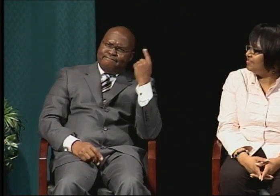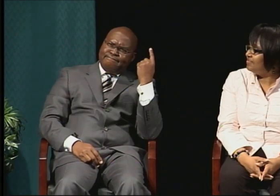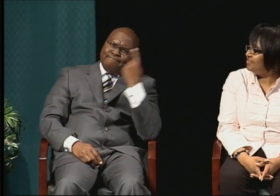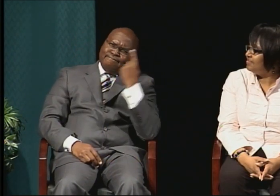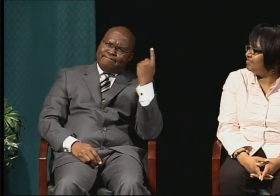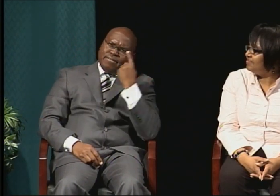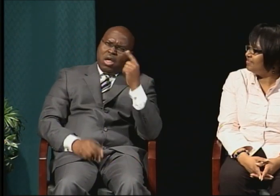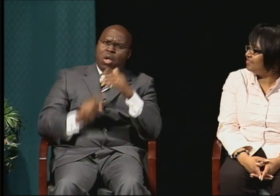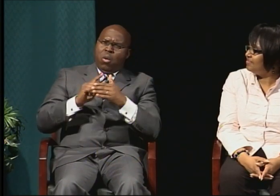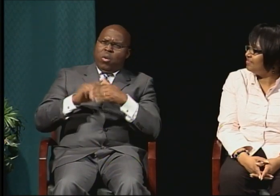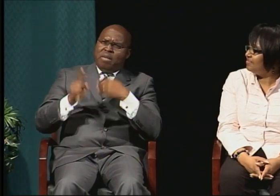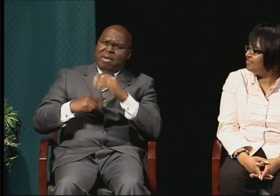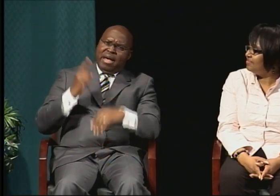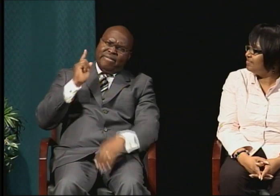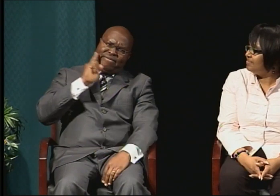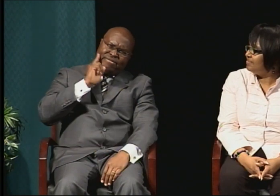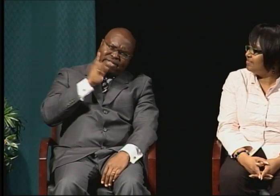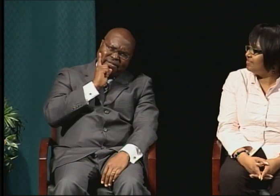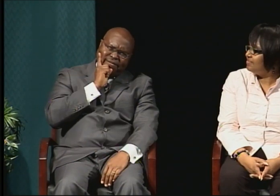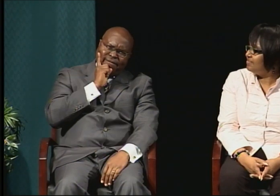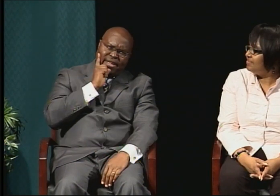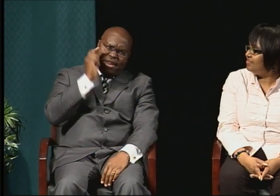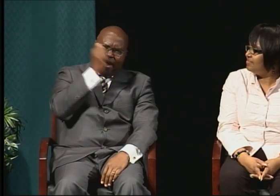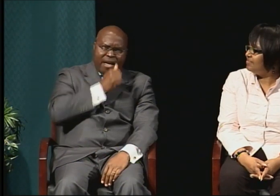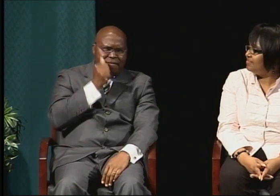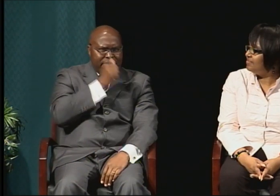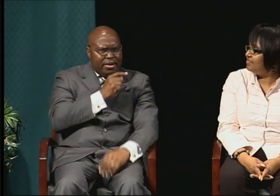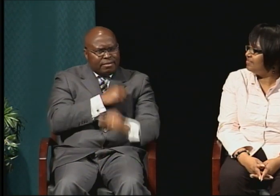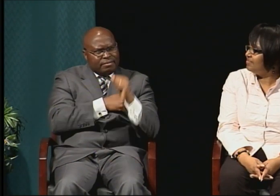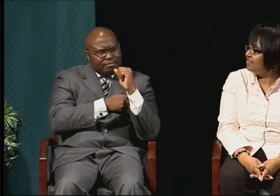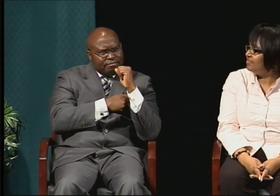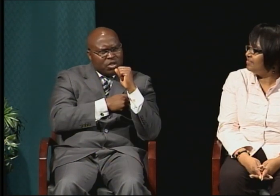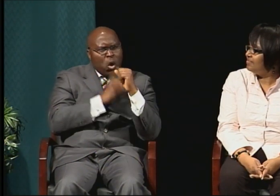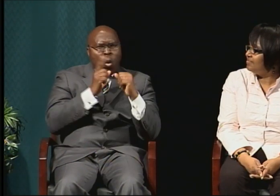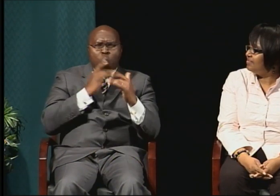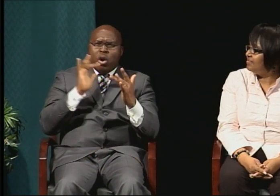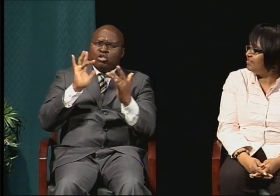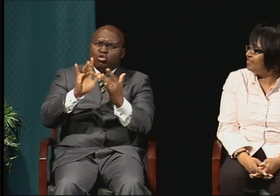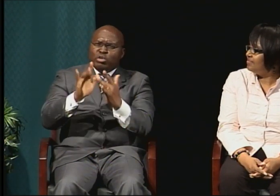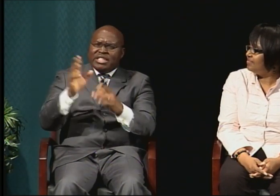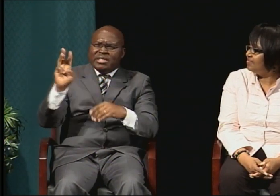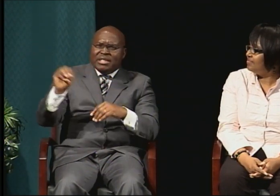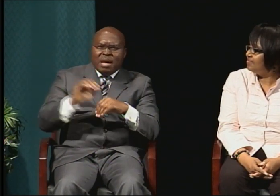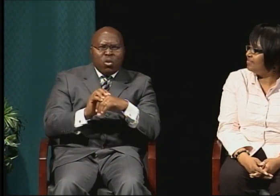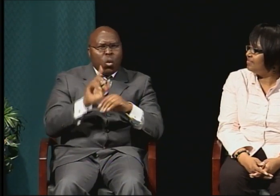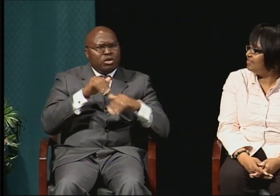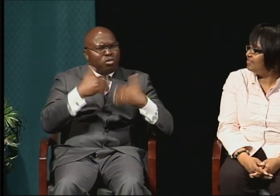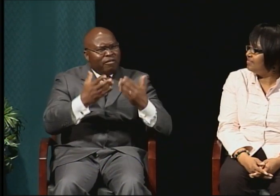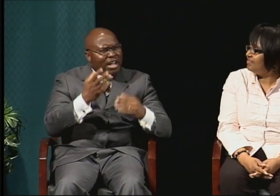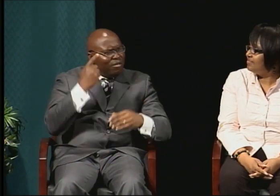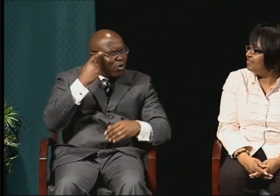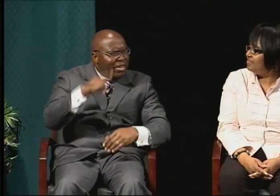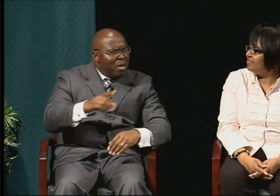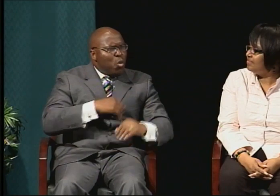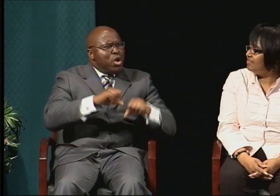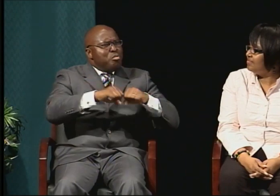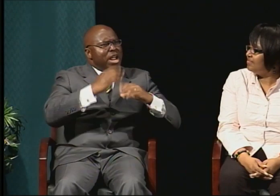What about those deaf Africans? Who is reaching out to them? Who is working with them to break the barriers